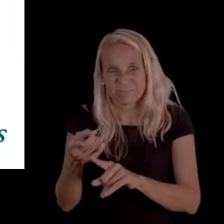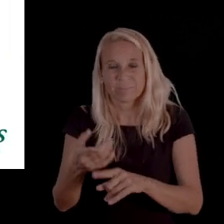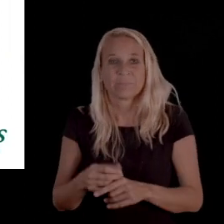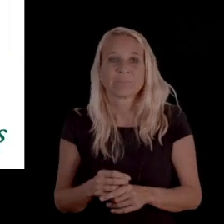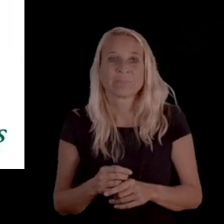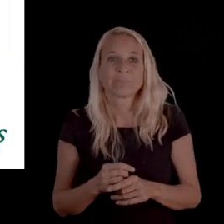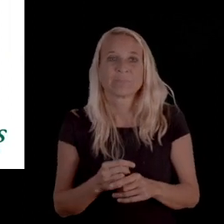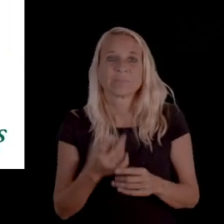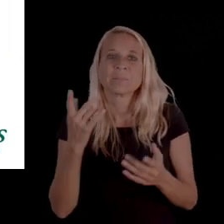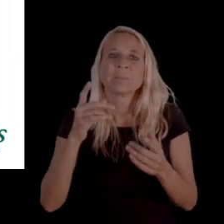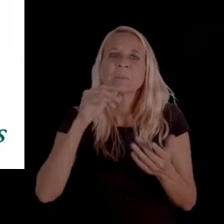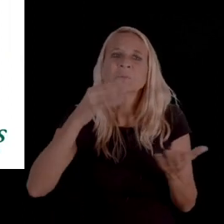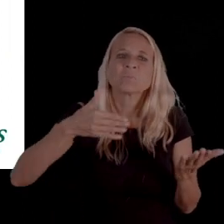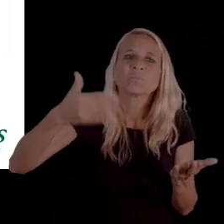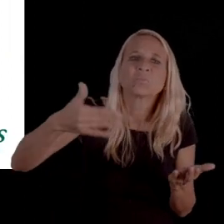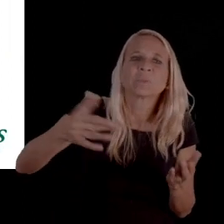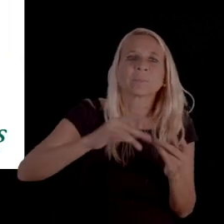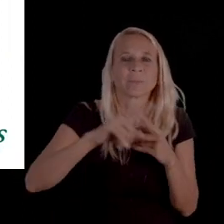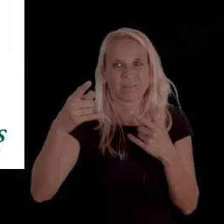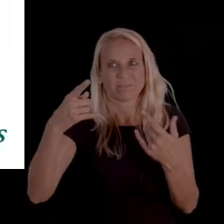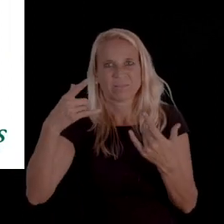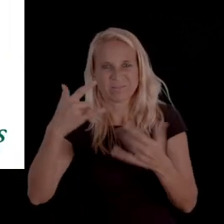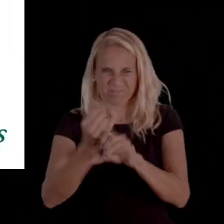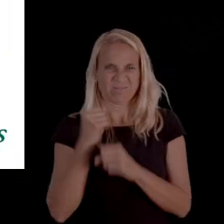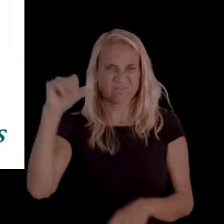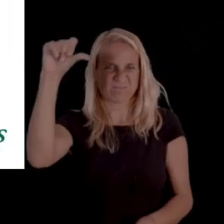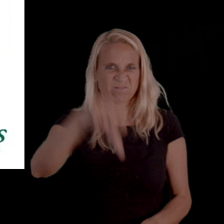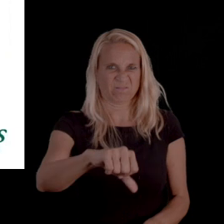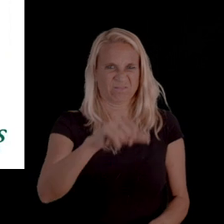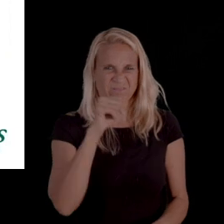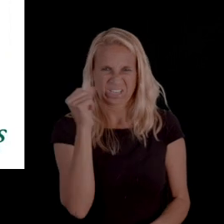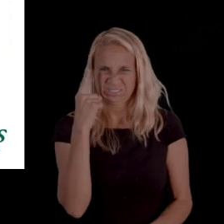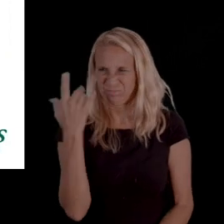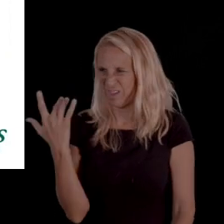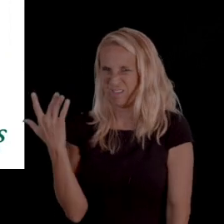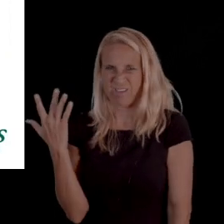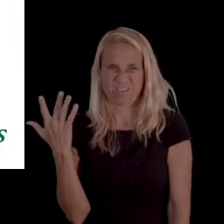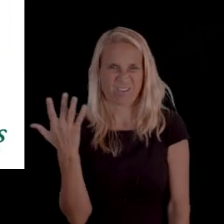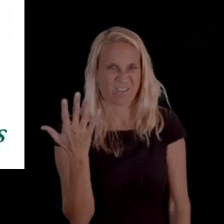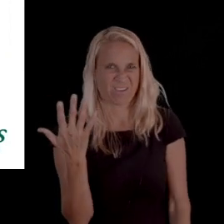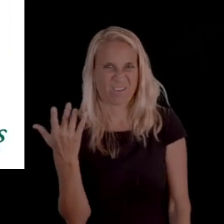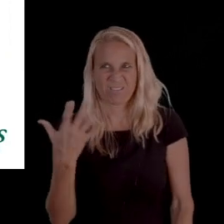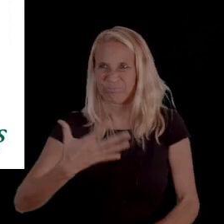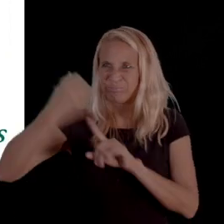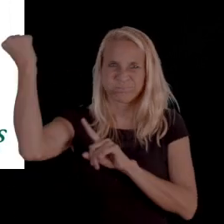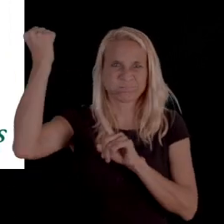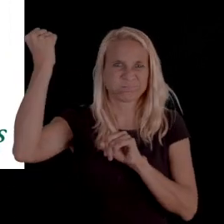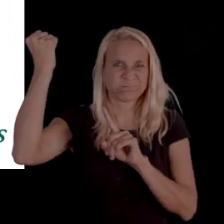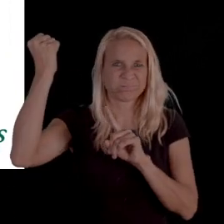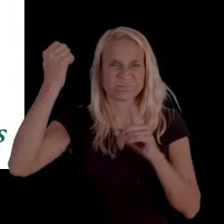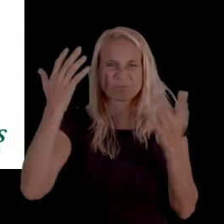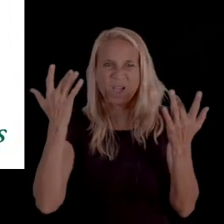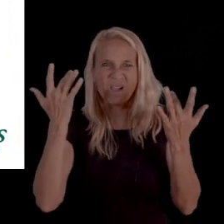it might not just be as frequent, you receive a denial notice and you're not sure why exactly the service is now being taken away.